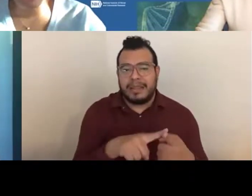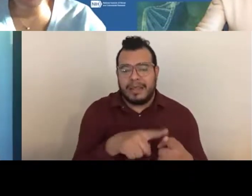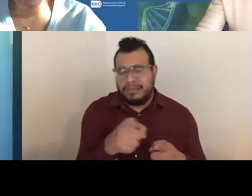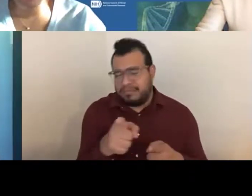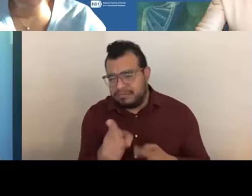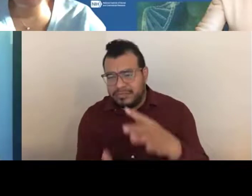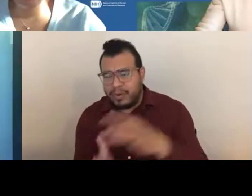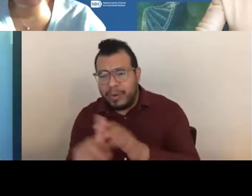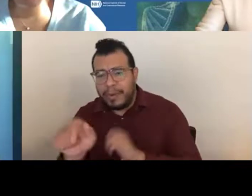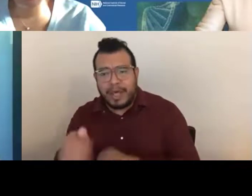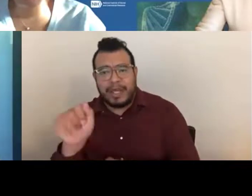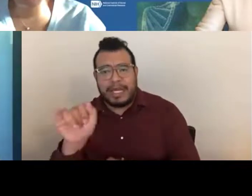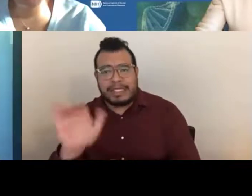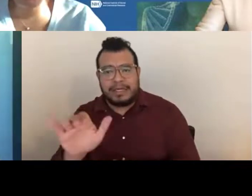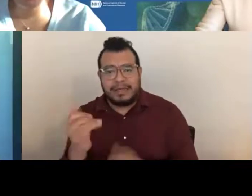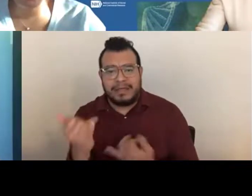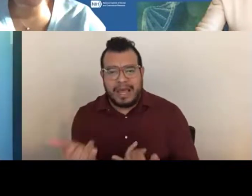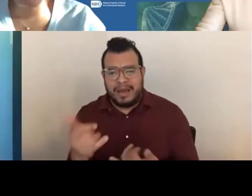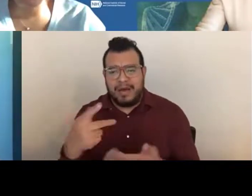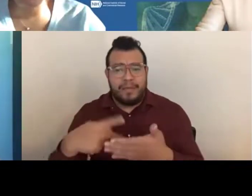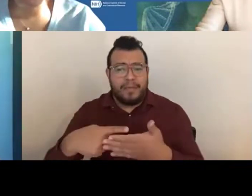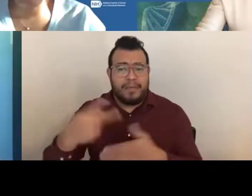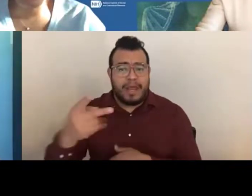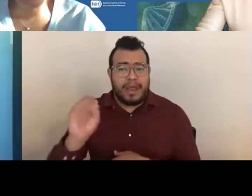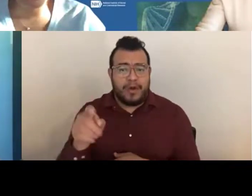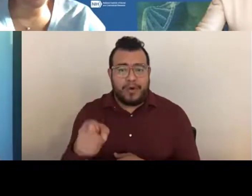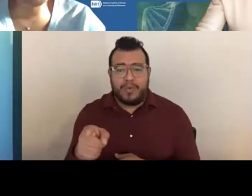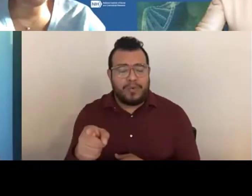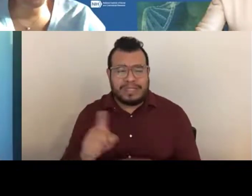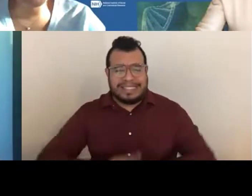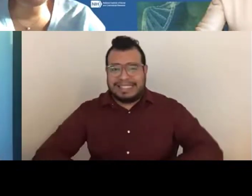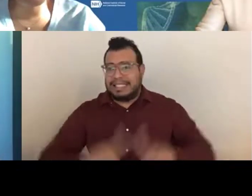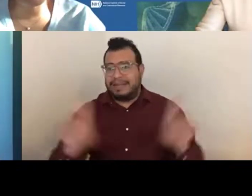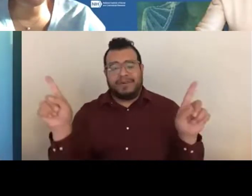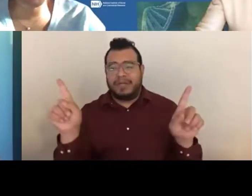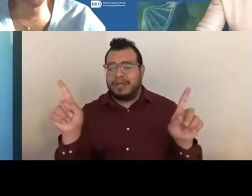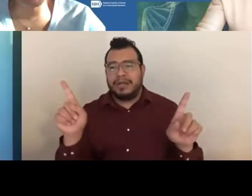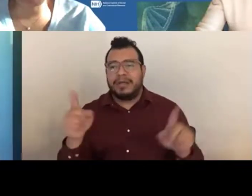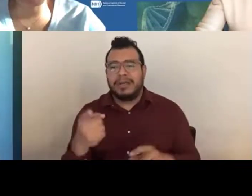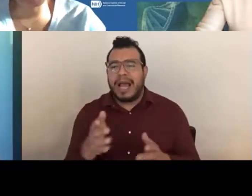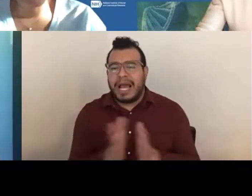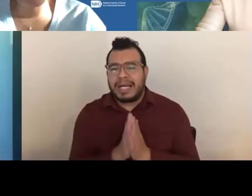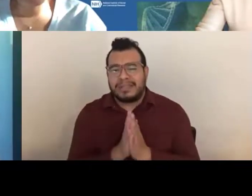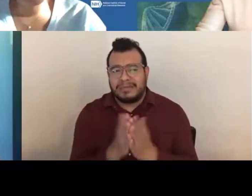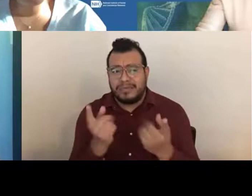and now their program officer is completely different. They're asking what should they do?